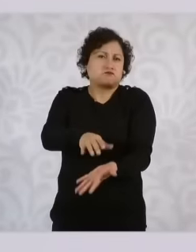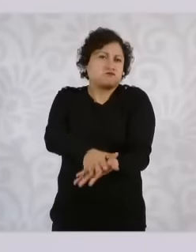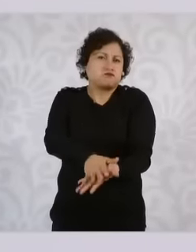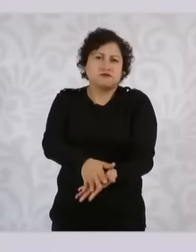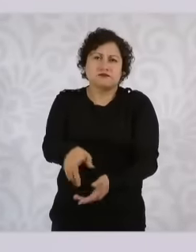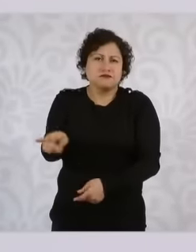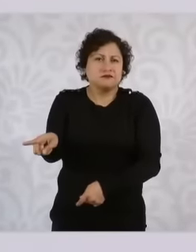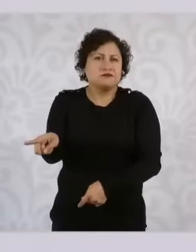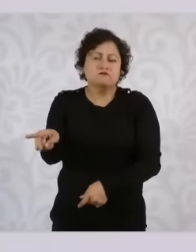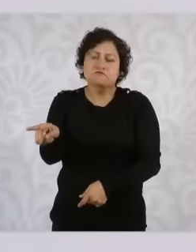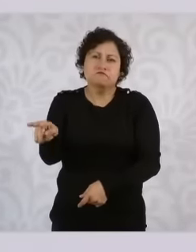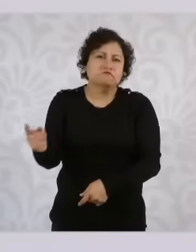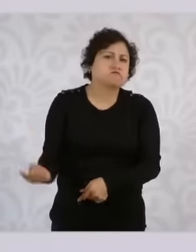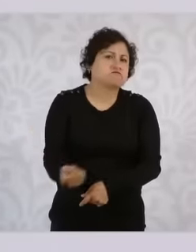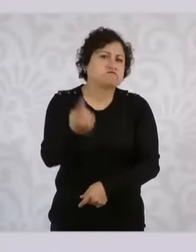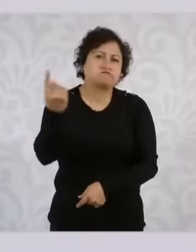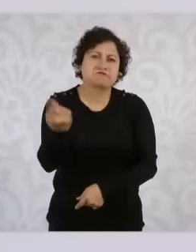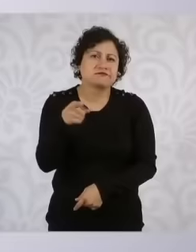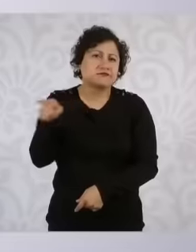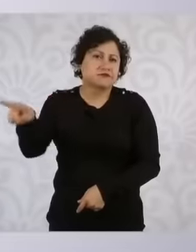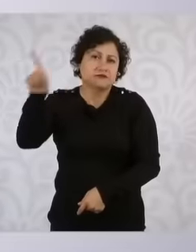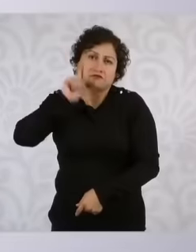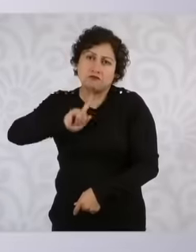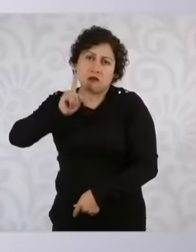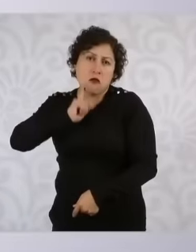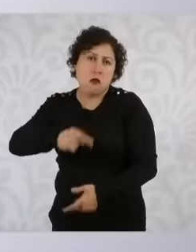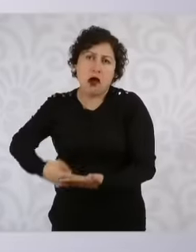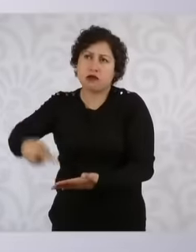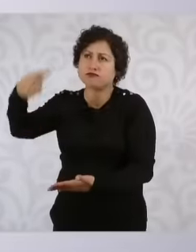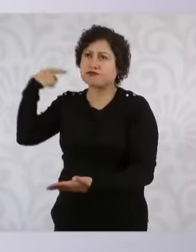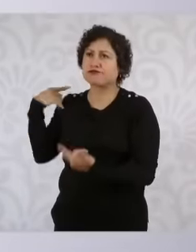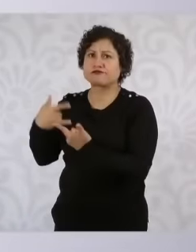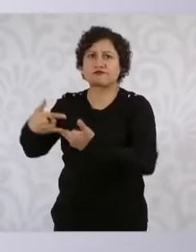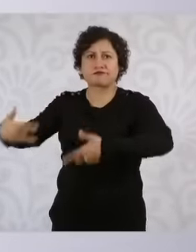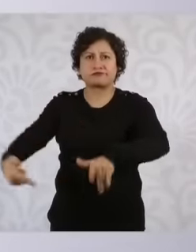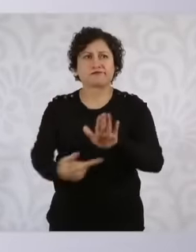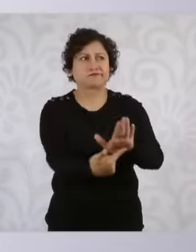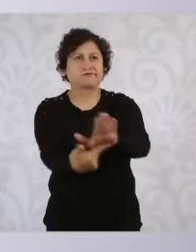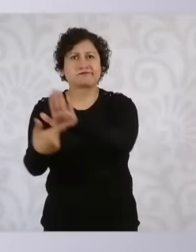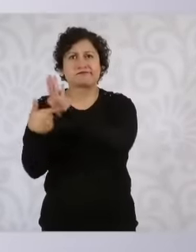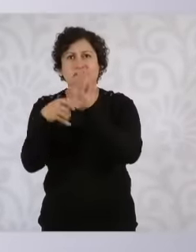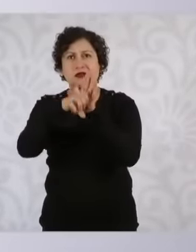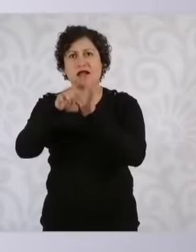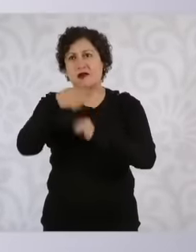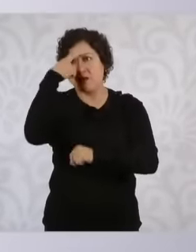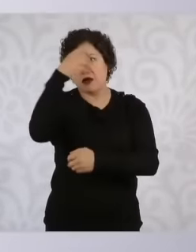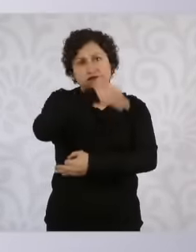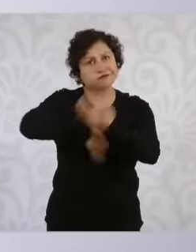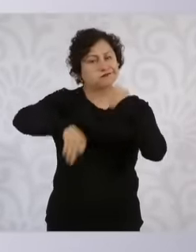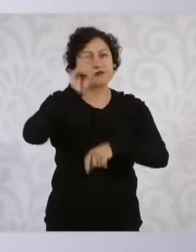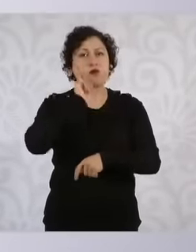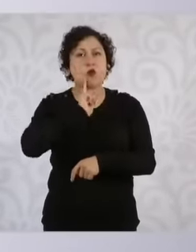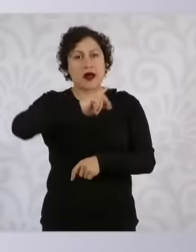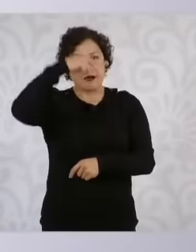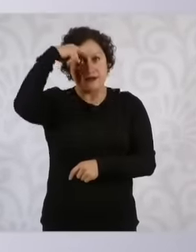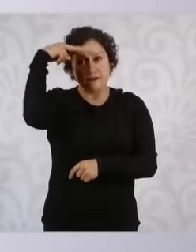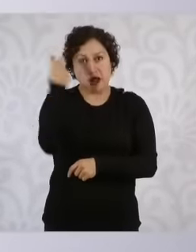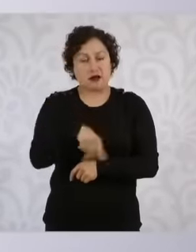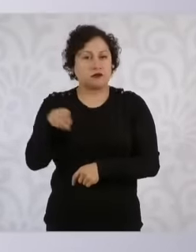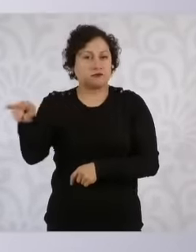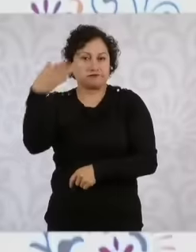woman. Eh example for many Mexican women or for all Mexican women and and this